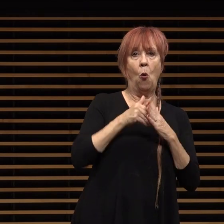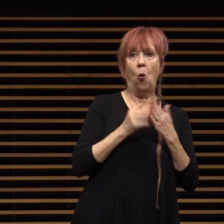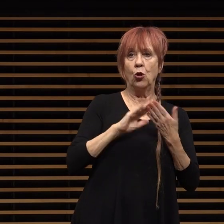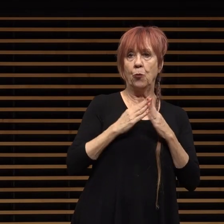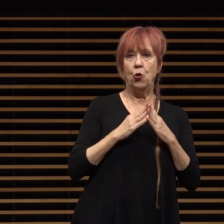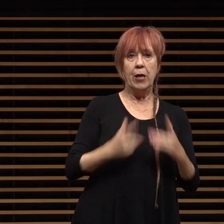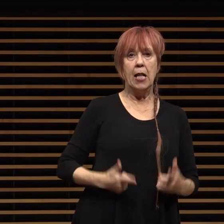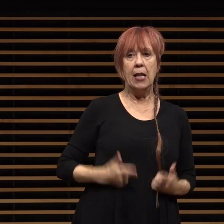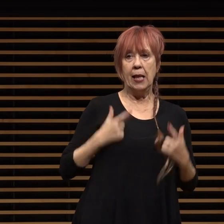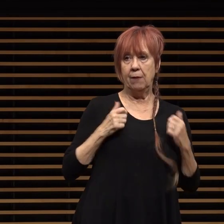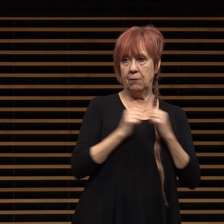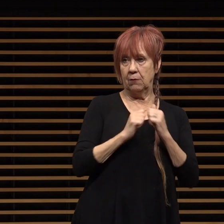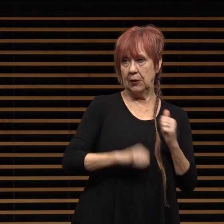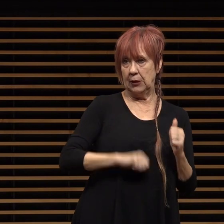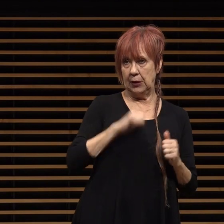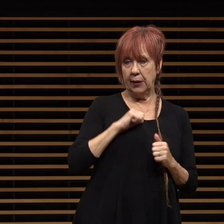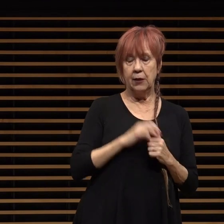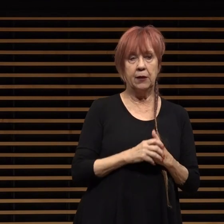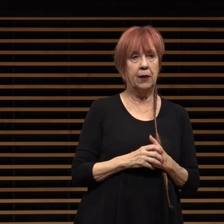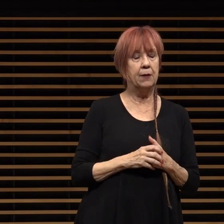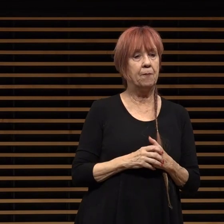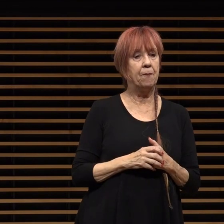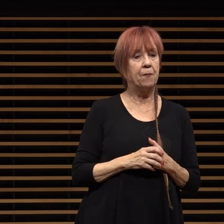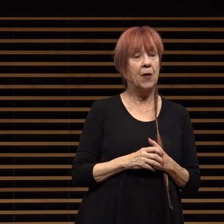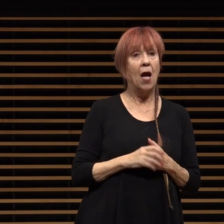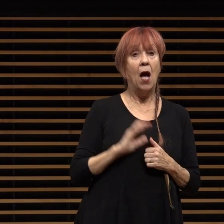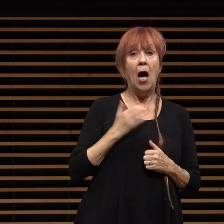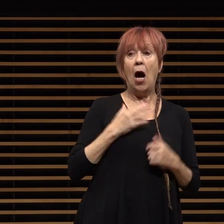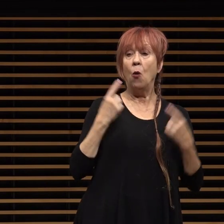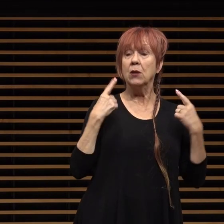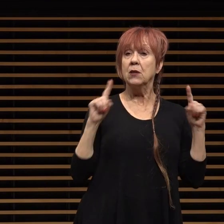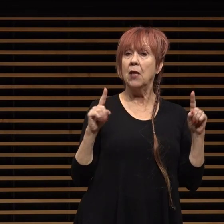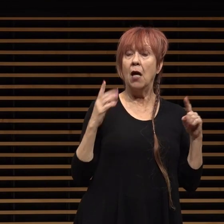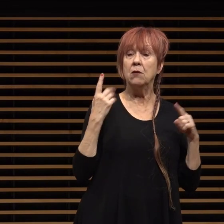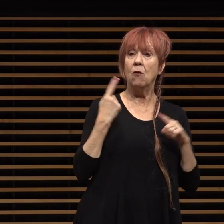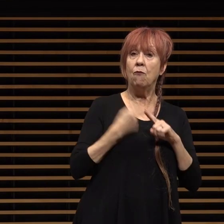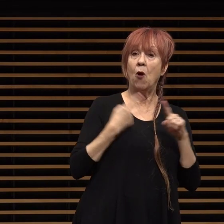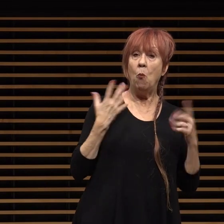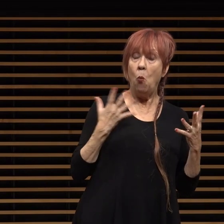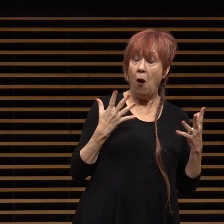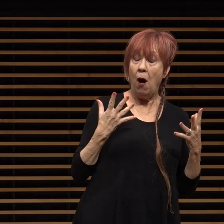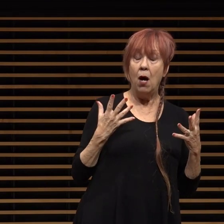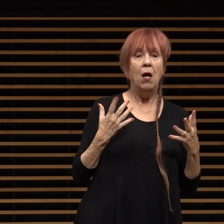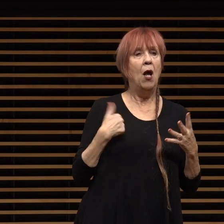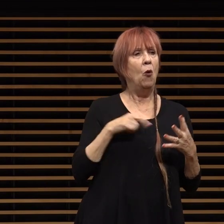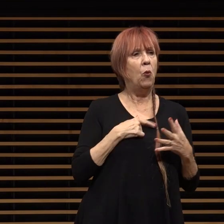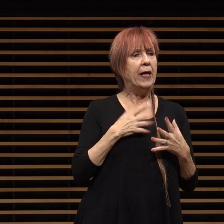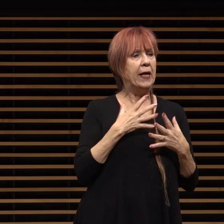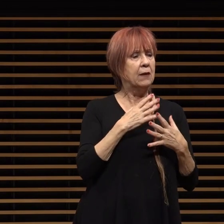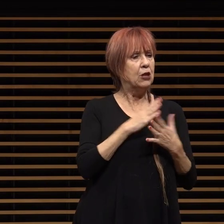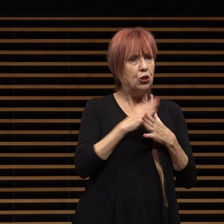i believe our success stems from a compelling combination of our shared